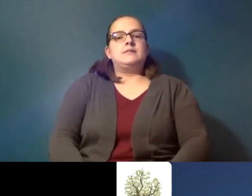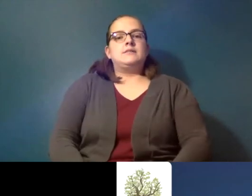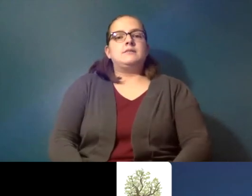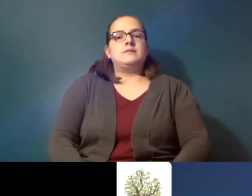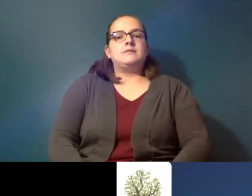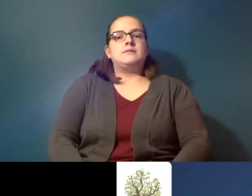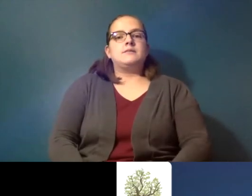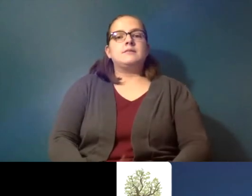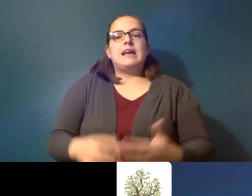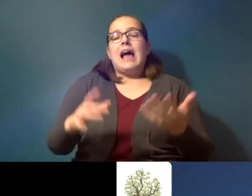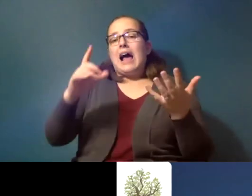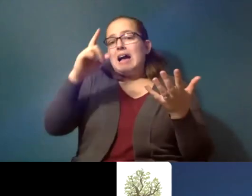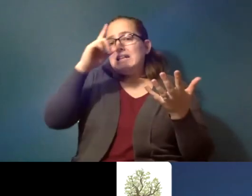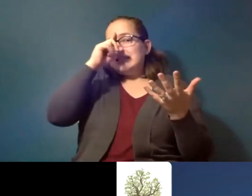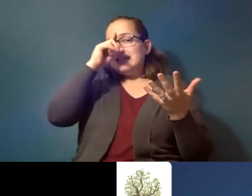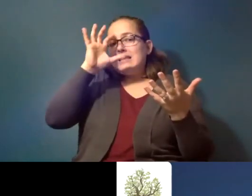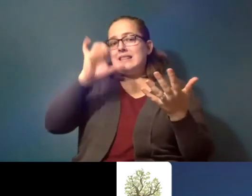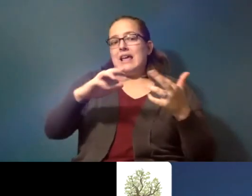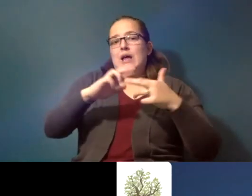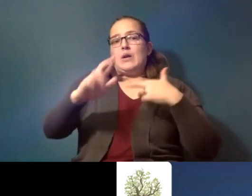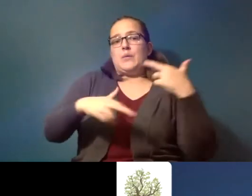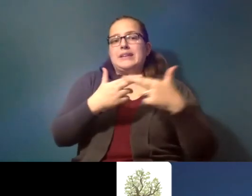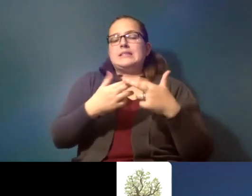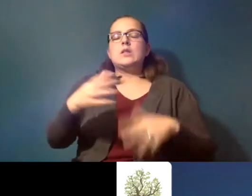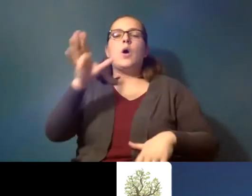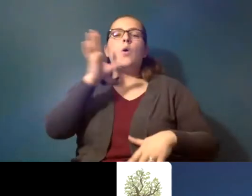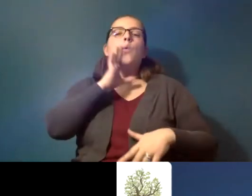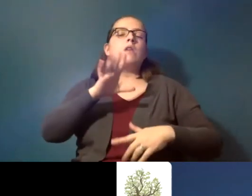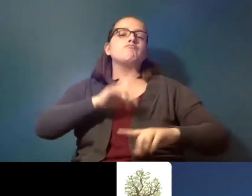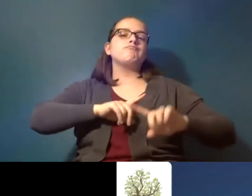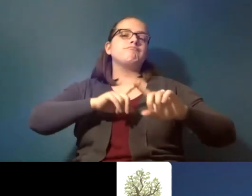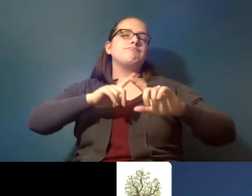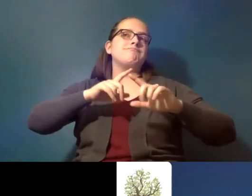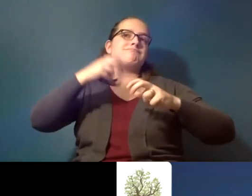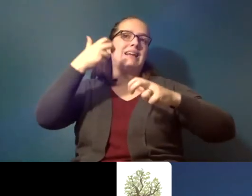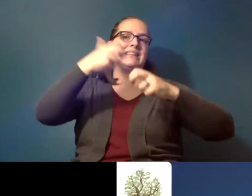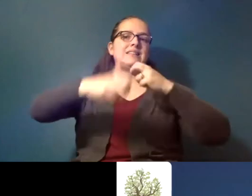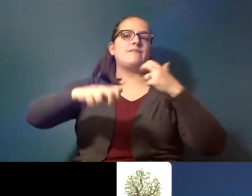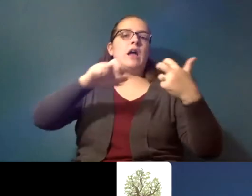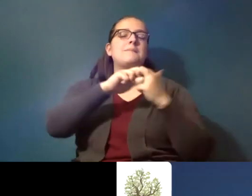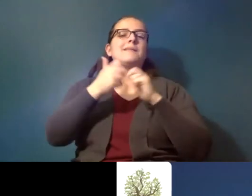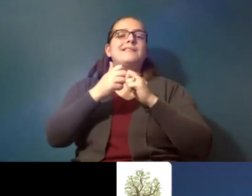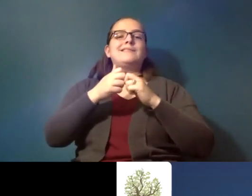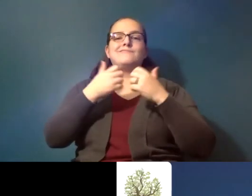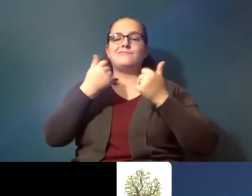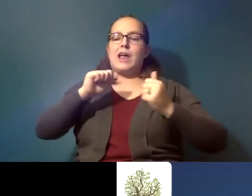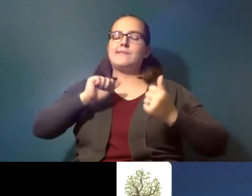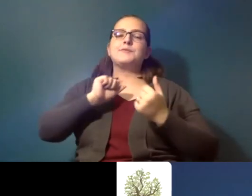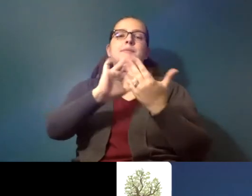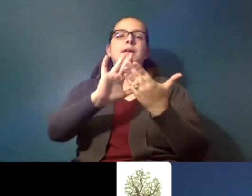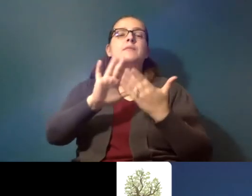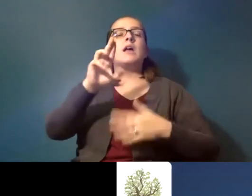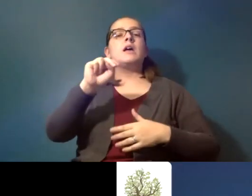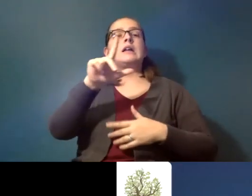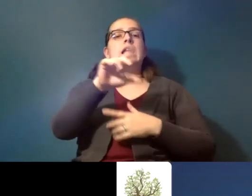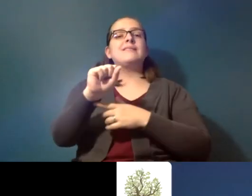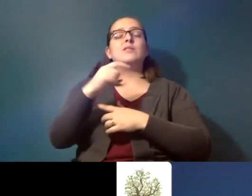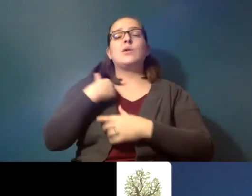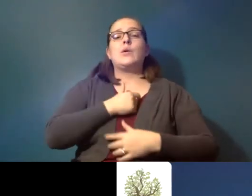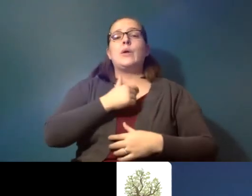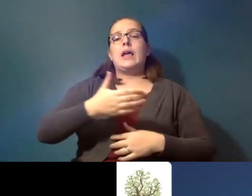i think that recycling is going to be a difficult problem to tackle unless we better economically